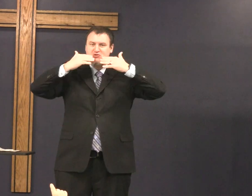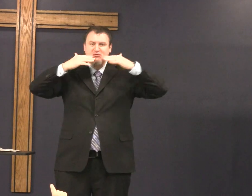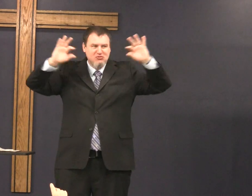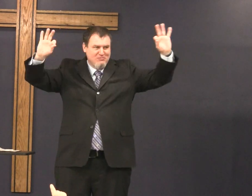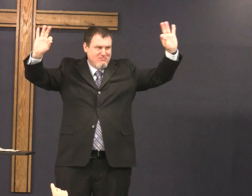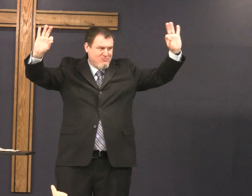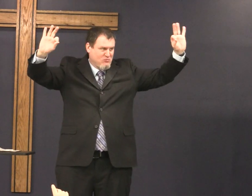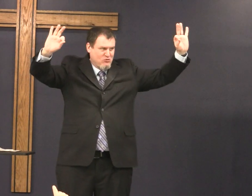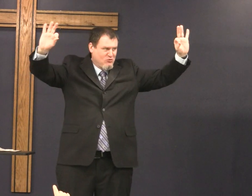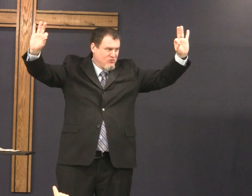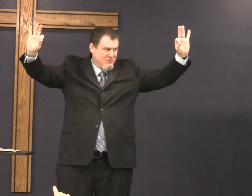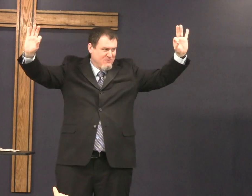okay thanks thanks